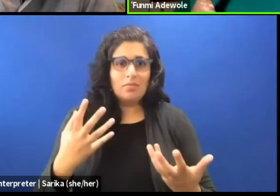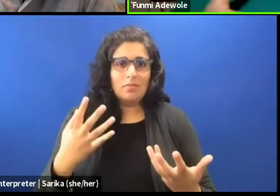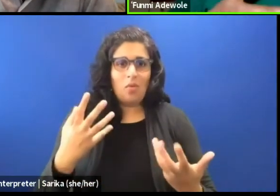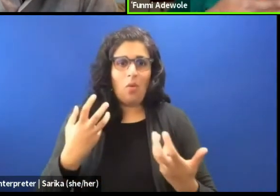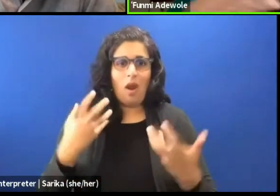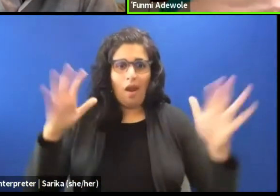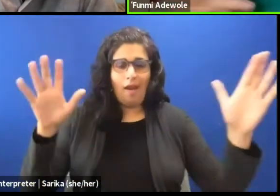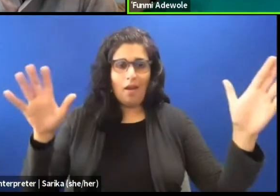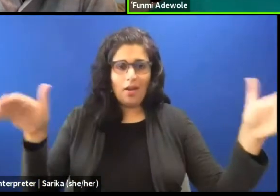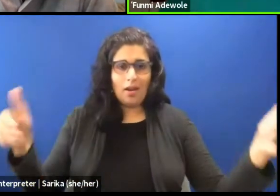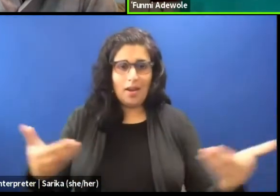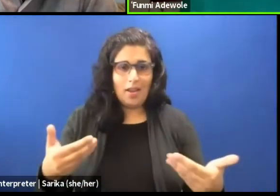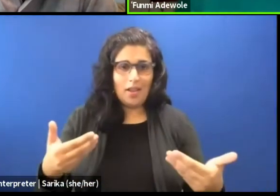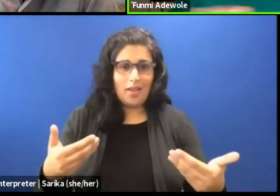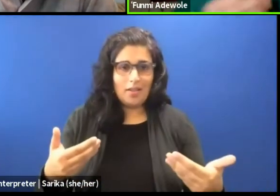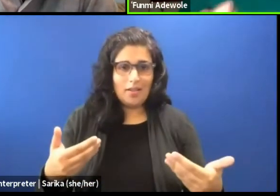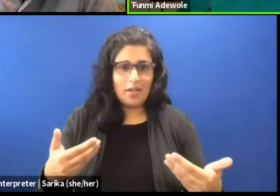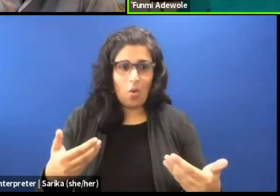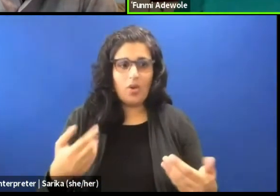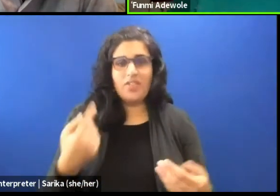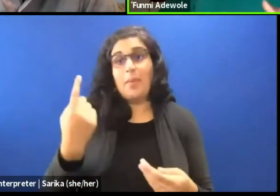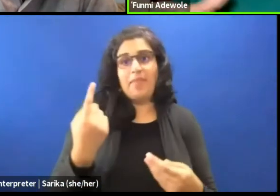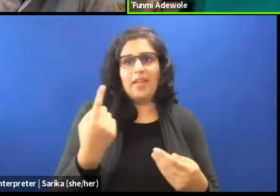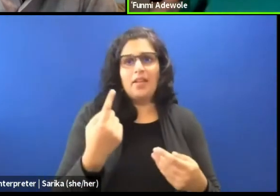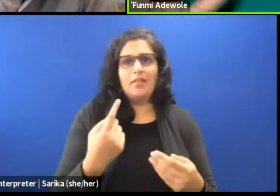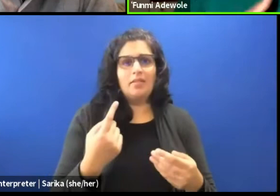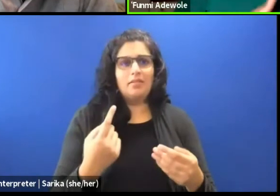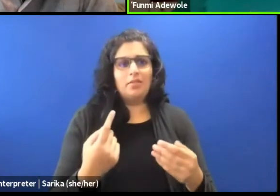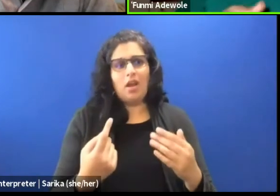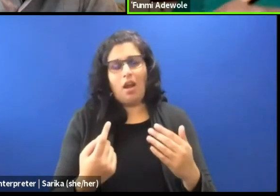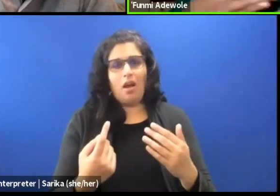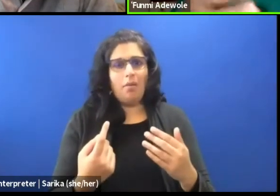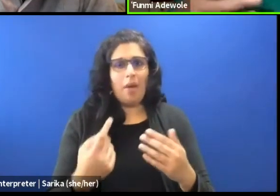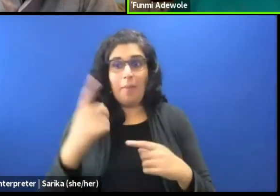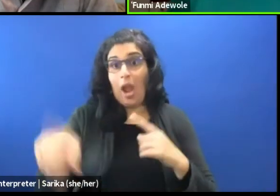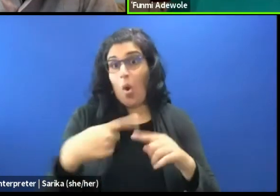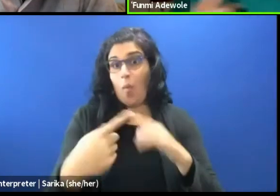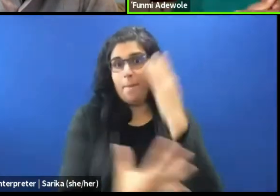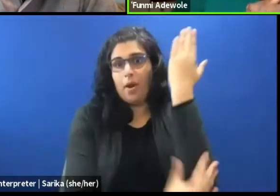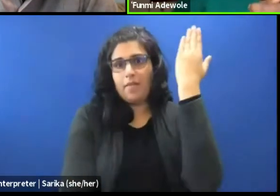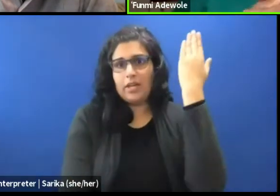we want to do something against poverty you know what I mean so we want to get the community together to do that.